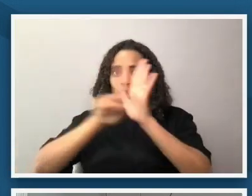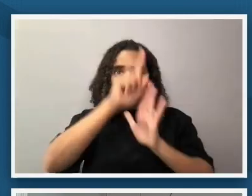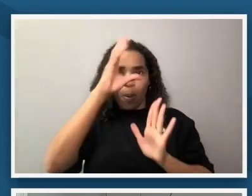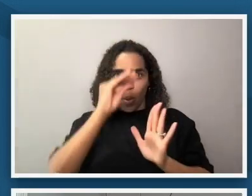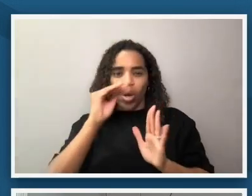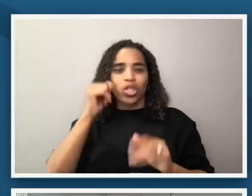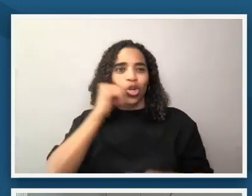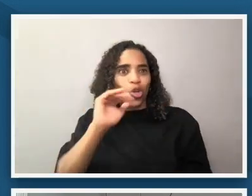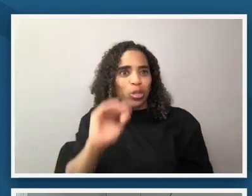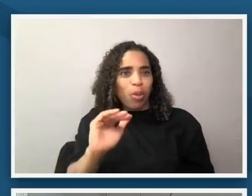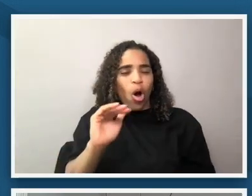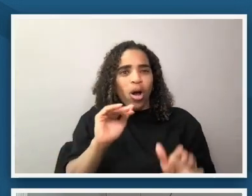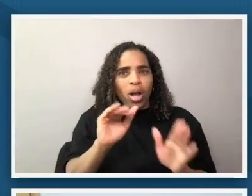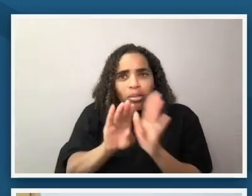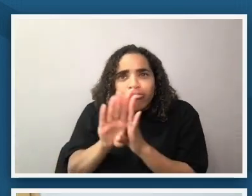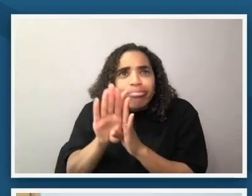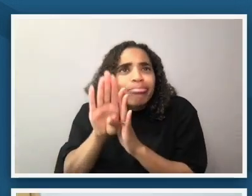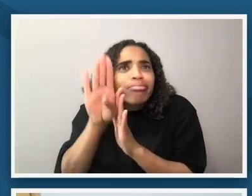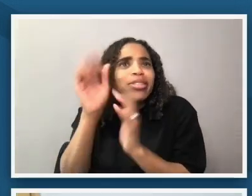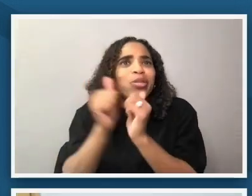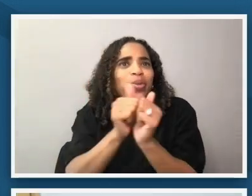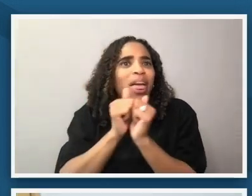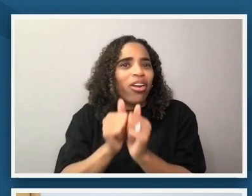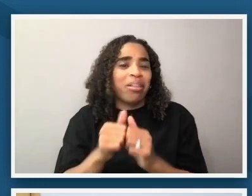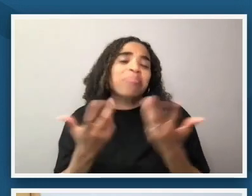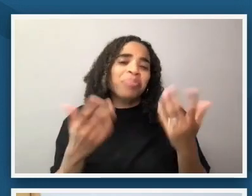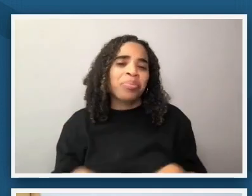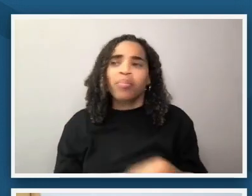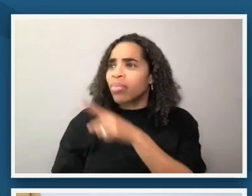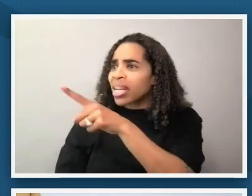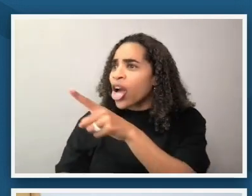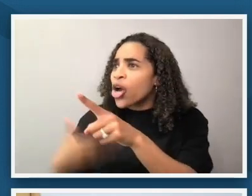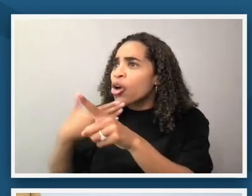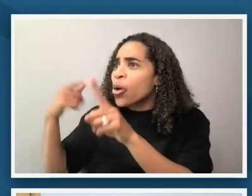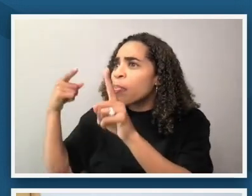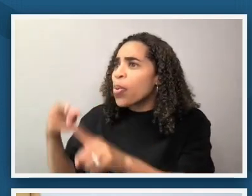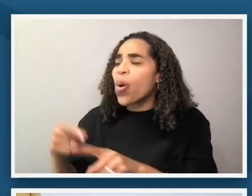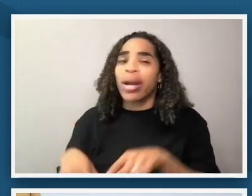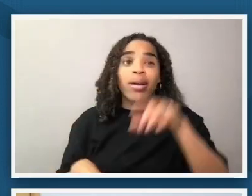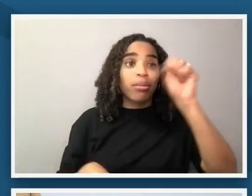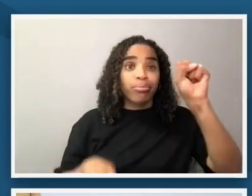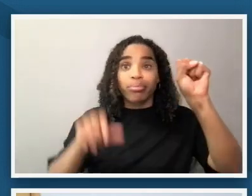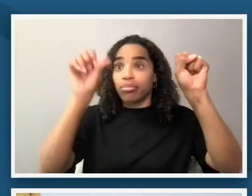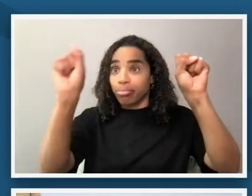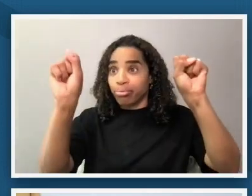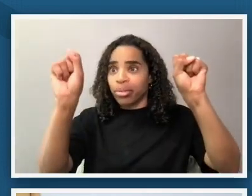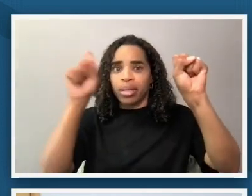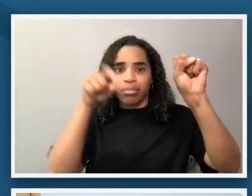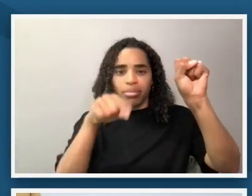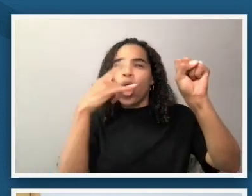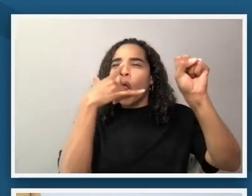oh elizabeth you just pointed out too there that strong visual triangle there